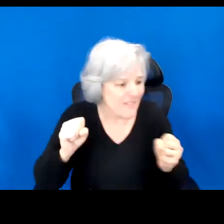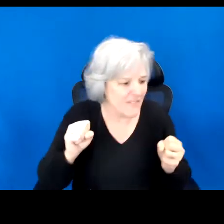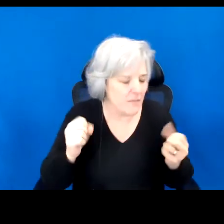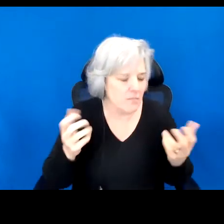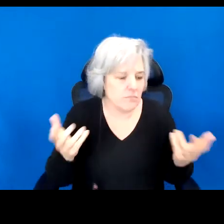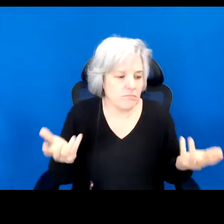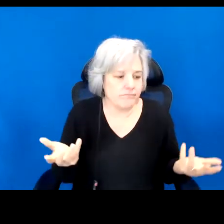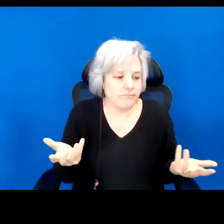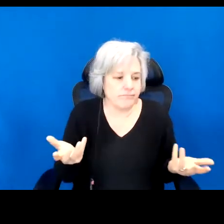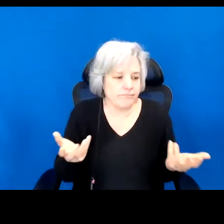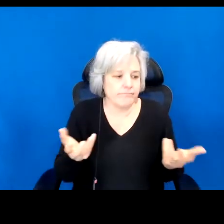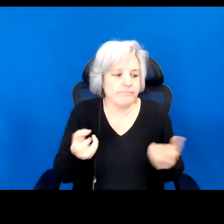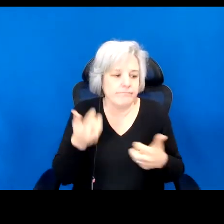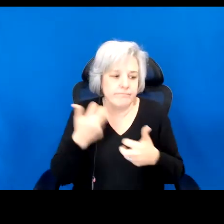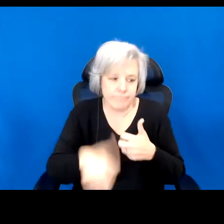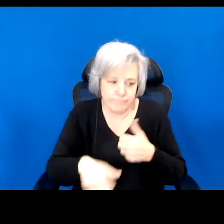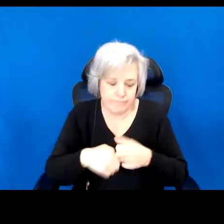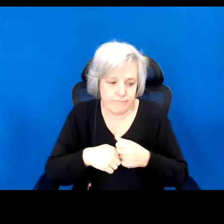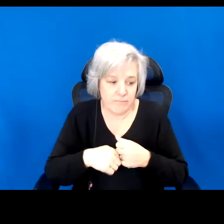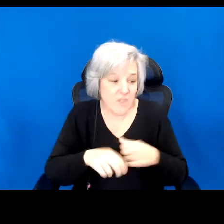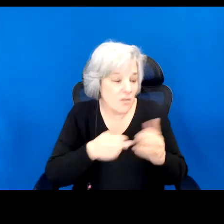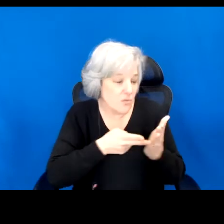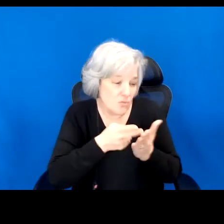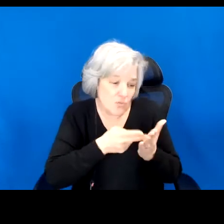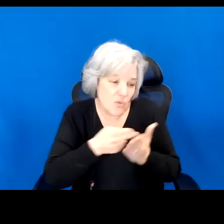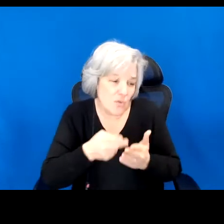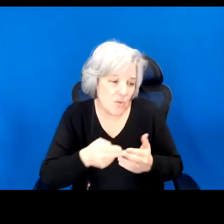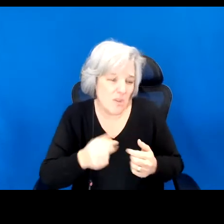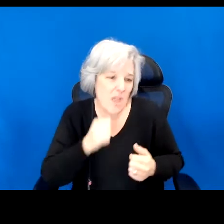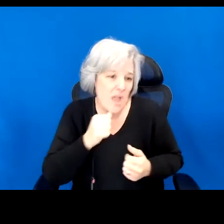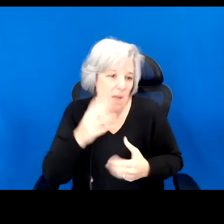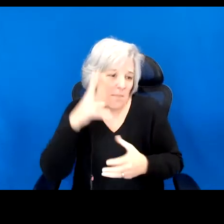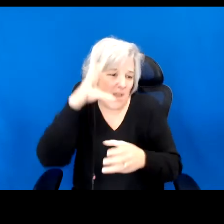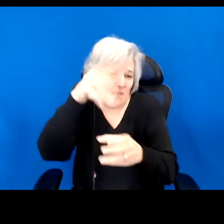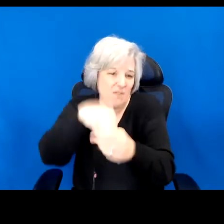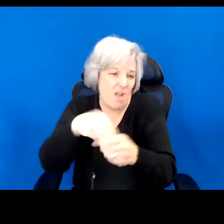The truth is, I'm glad not to be among the chosen ones.